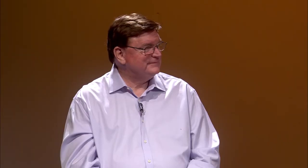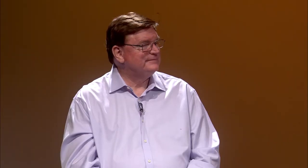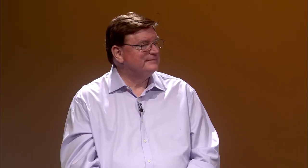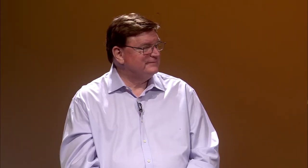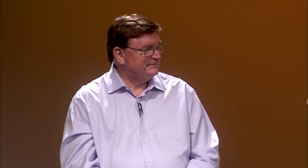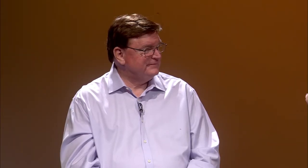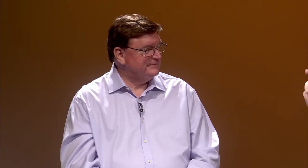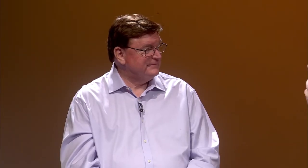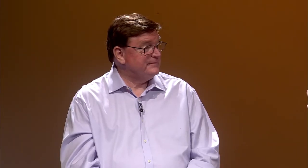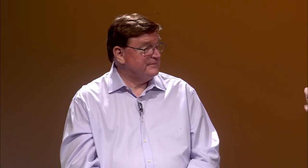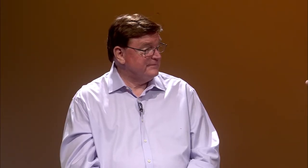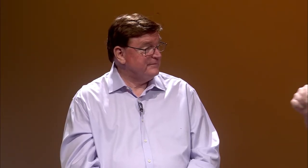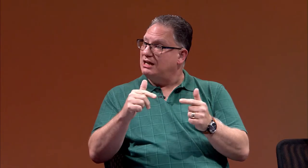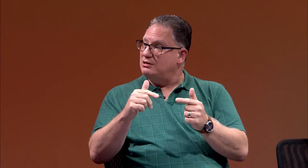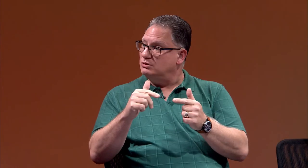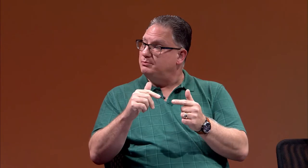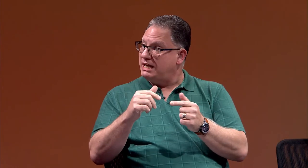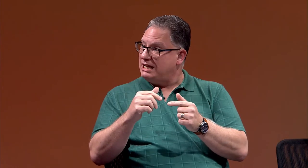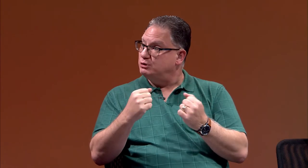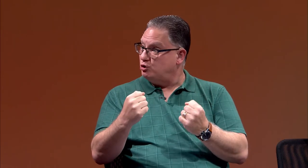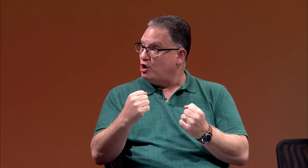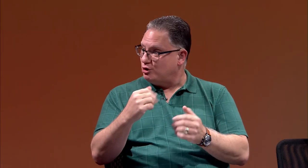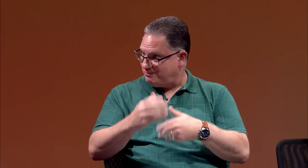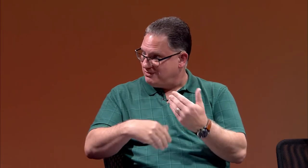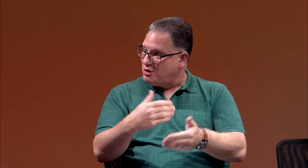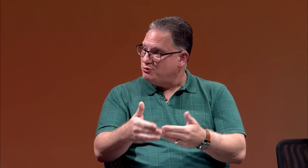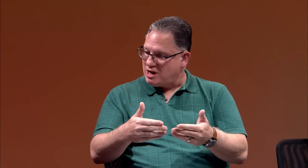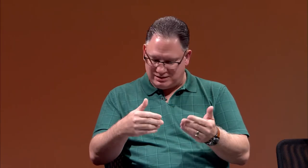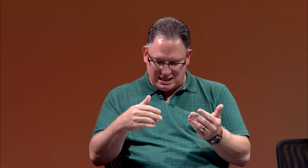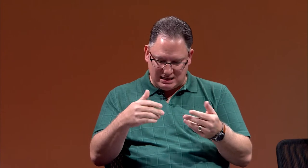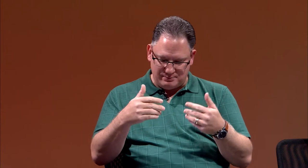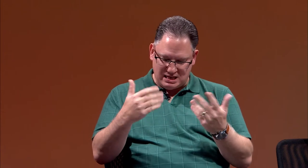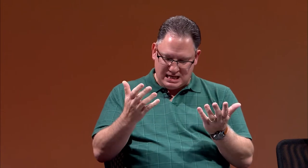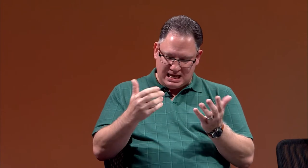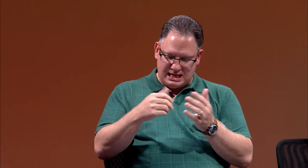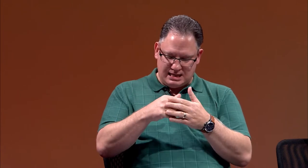and the use of sign language became stronger through that time.